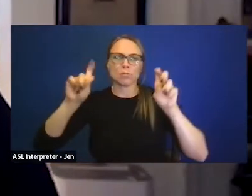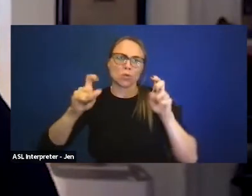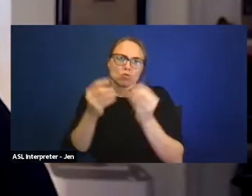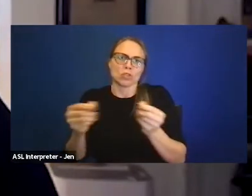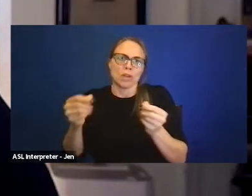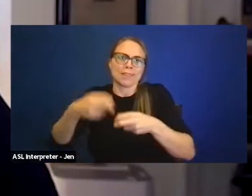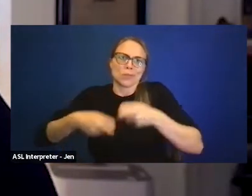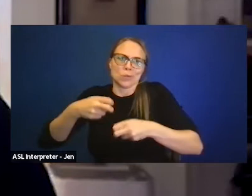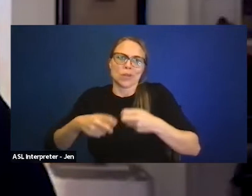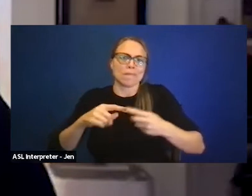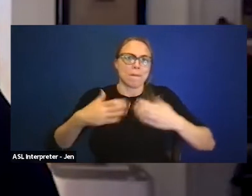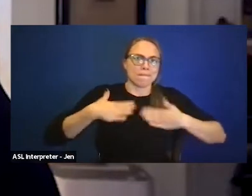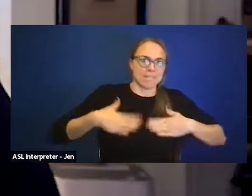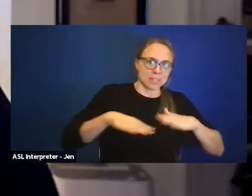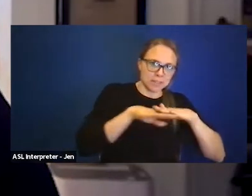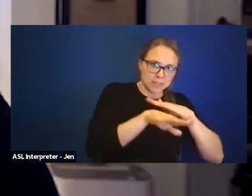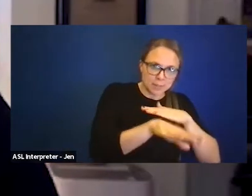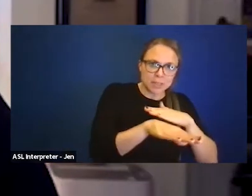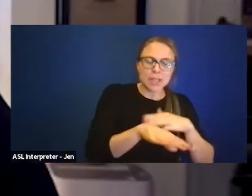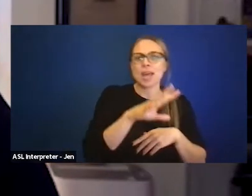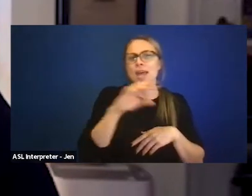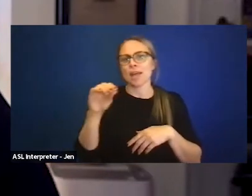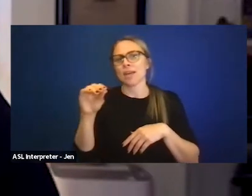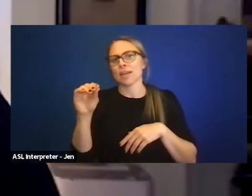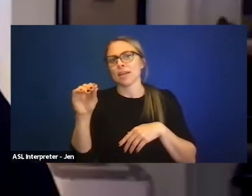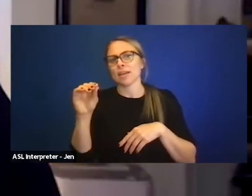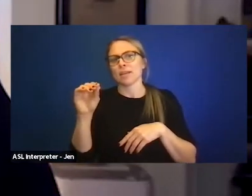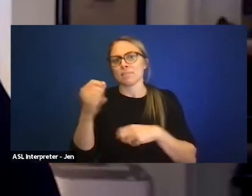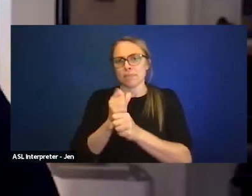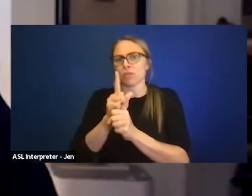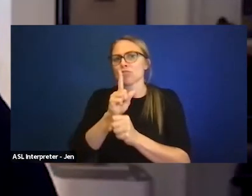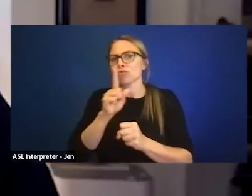but the physical access as well as ensuring that faculty,